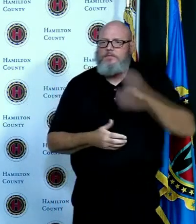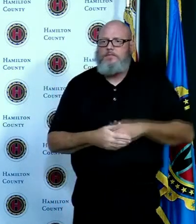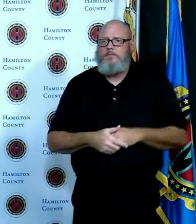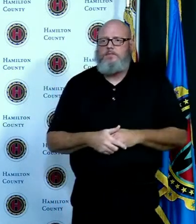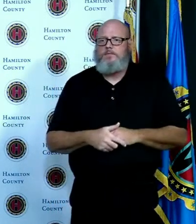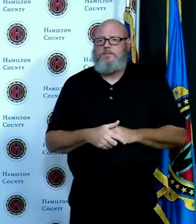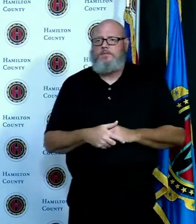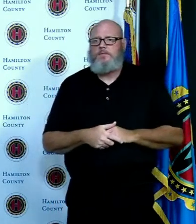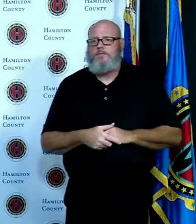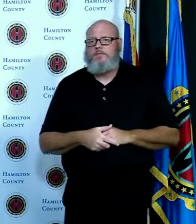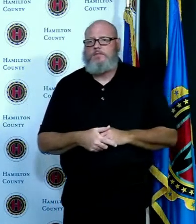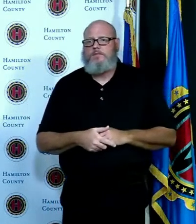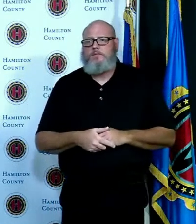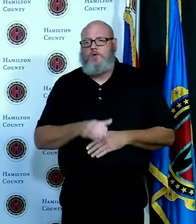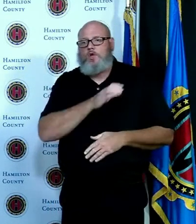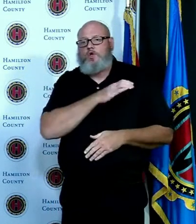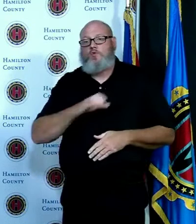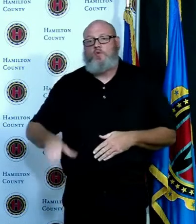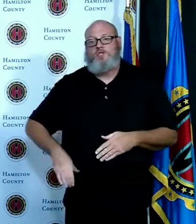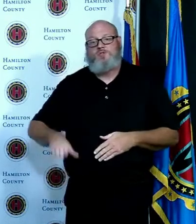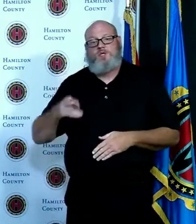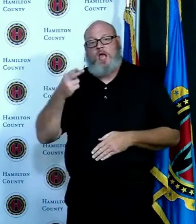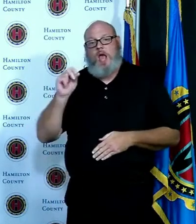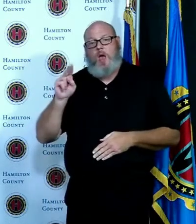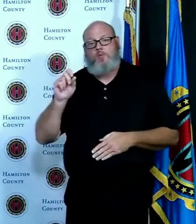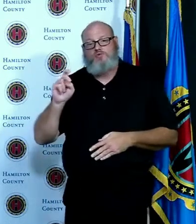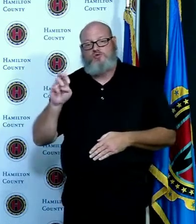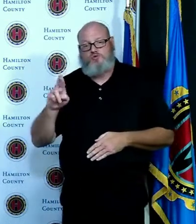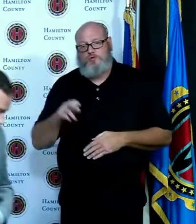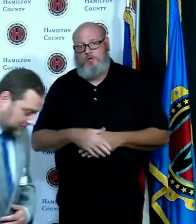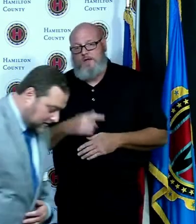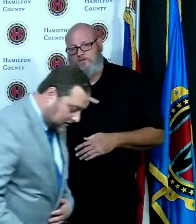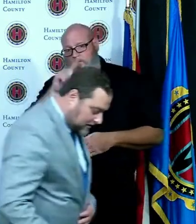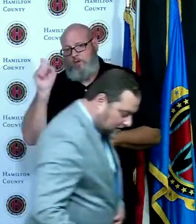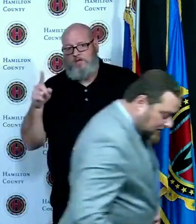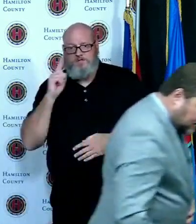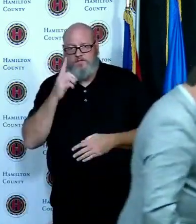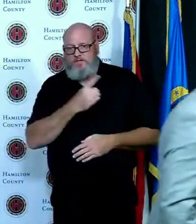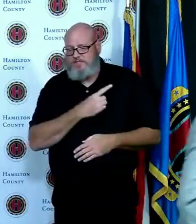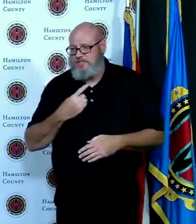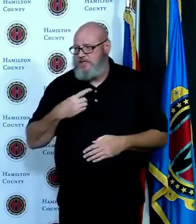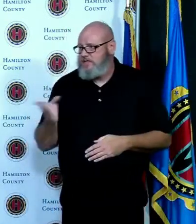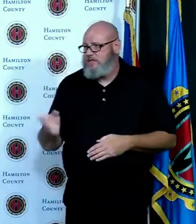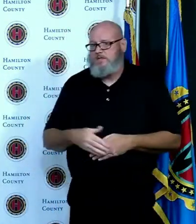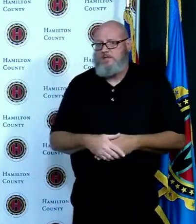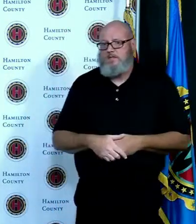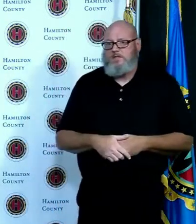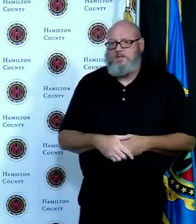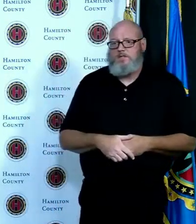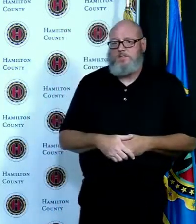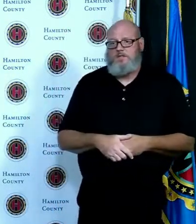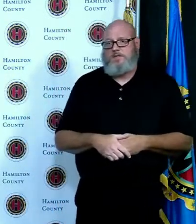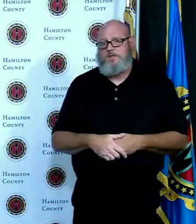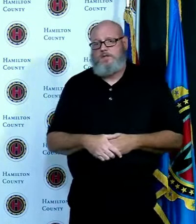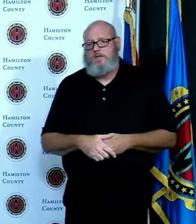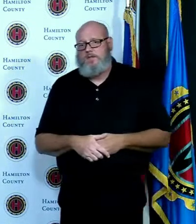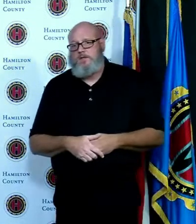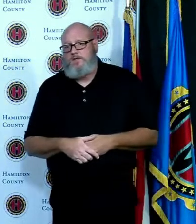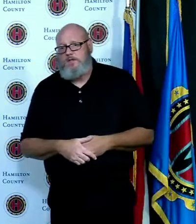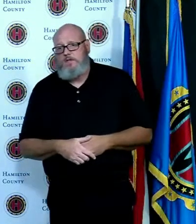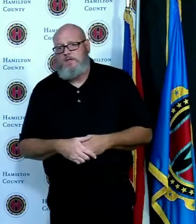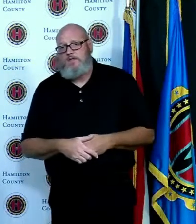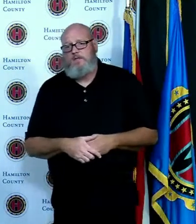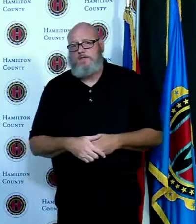and I think it's for Sally and Sherry good morning